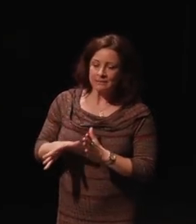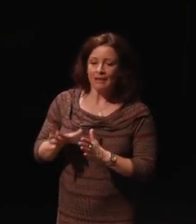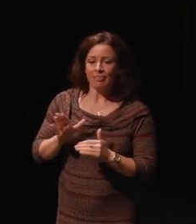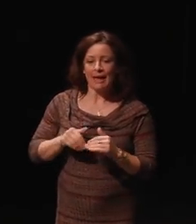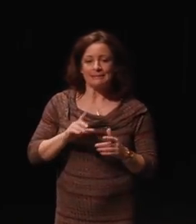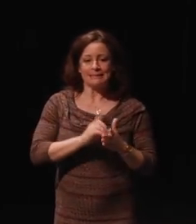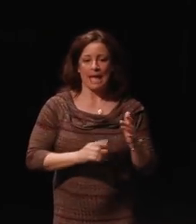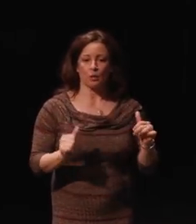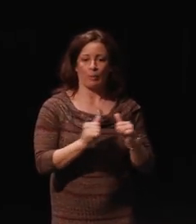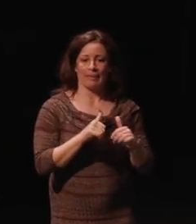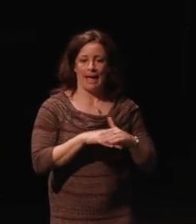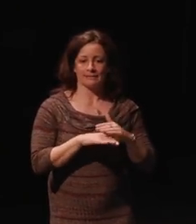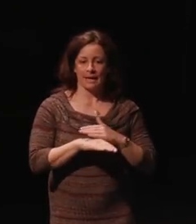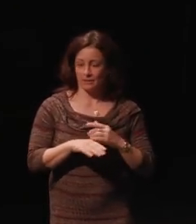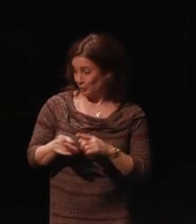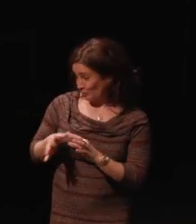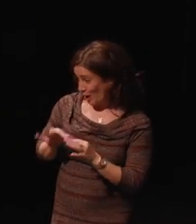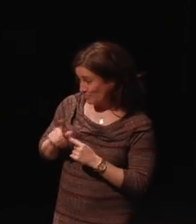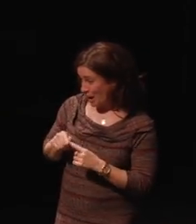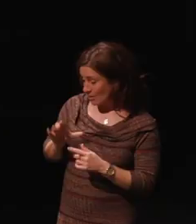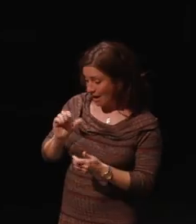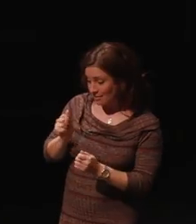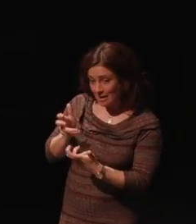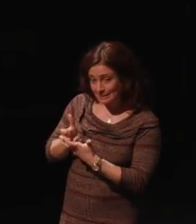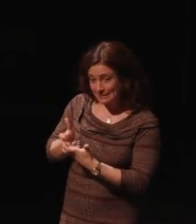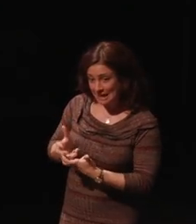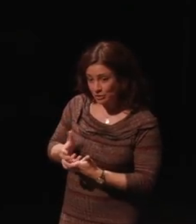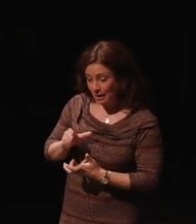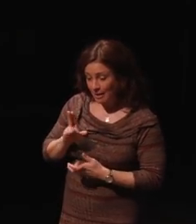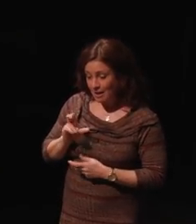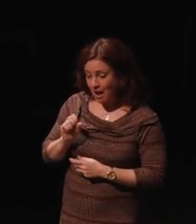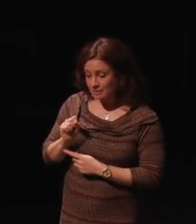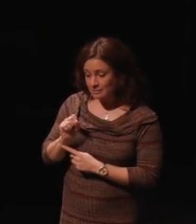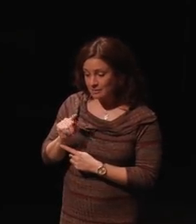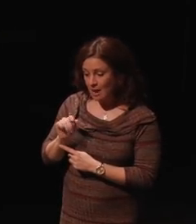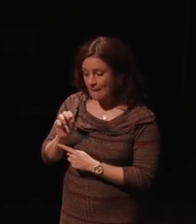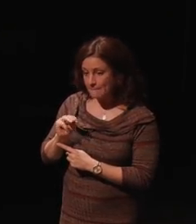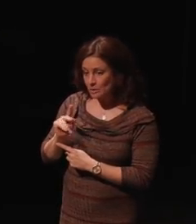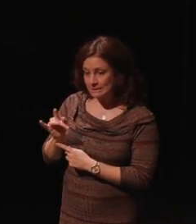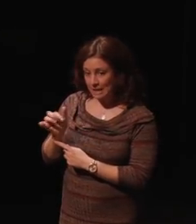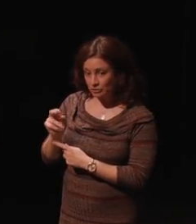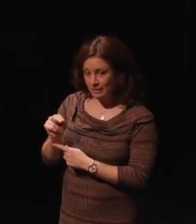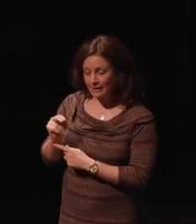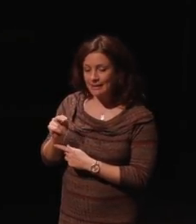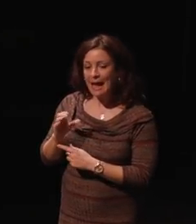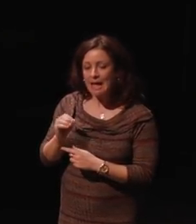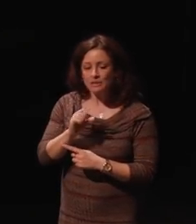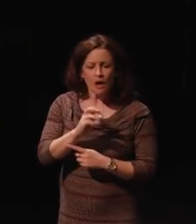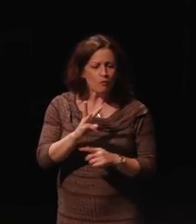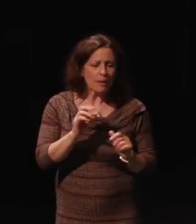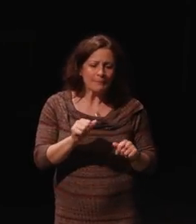which you also touched on and the ability of software to transform really any technology,